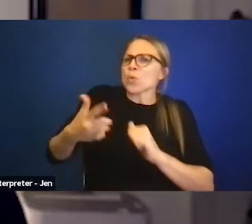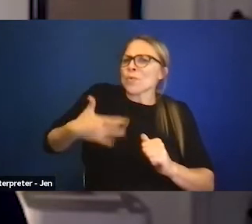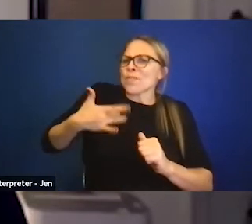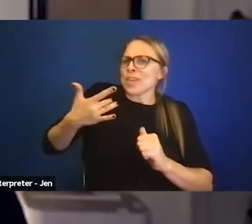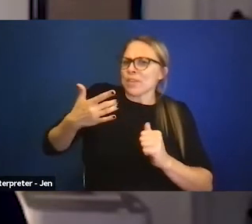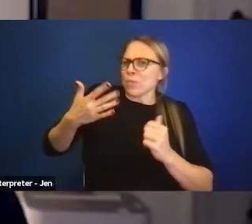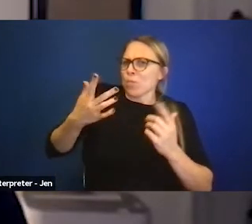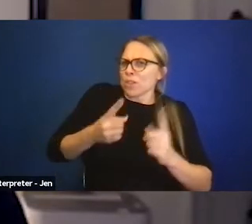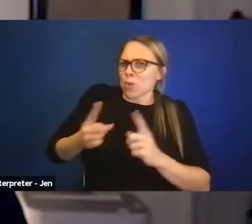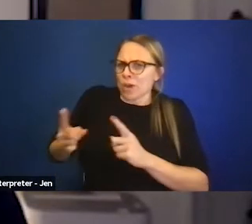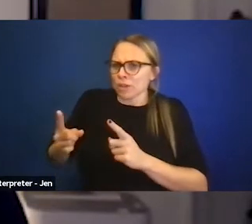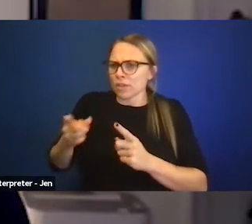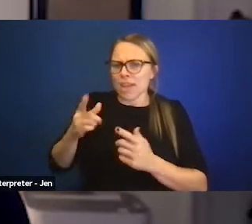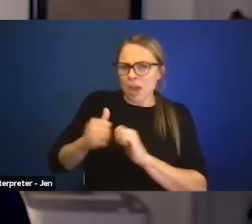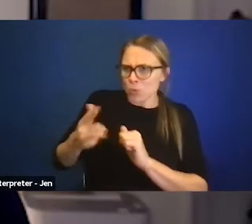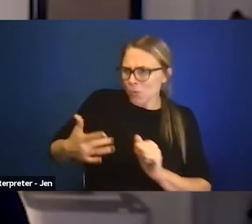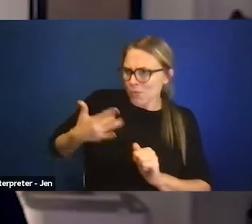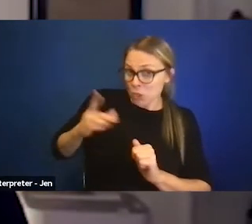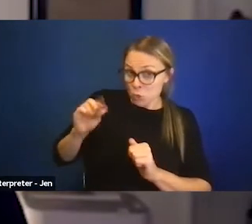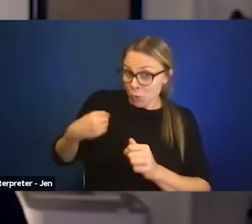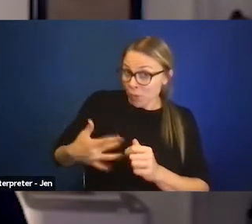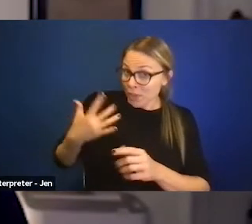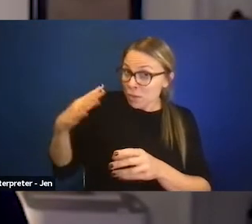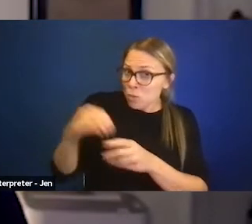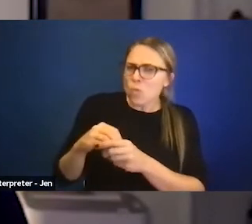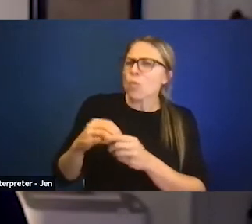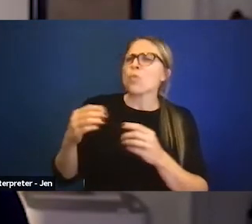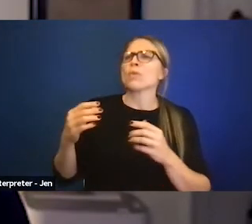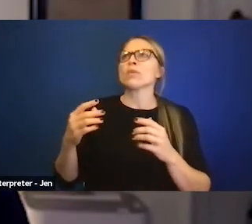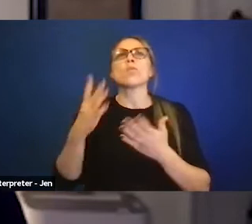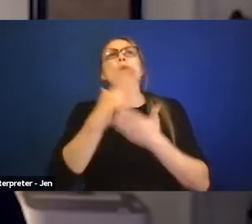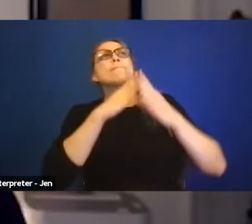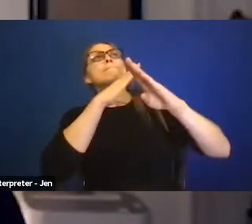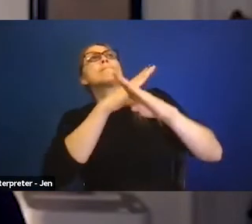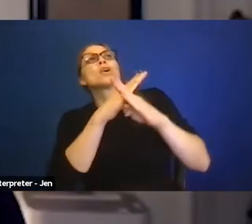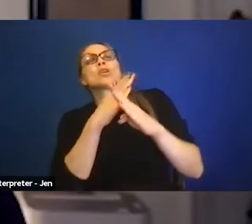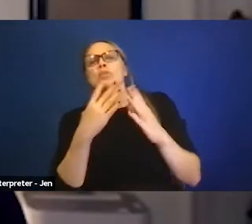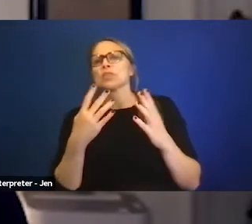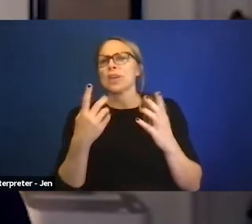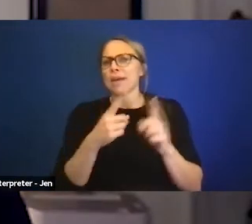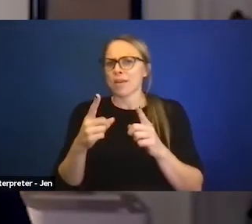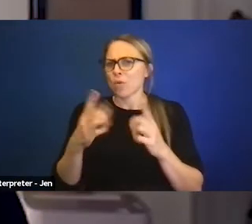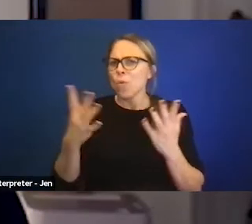what changes need to be made, and what leadership does the school need to be playing.